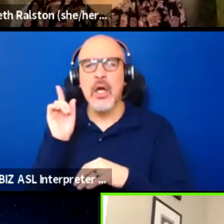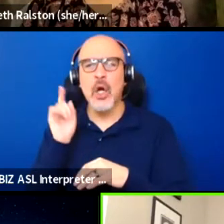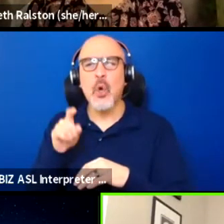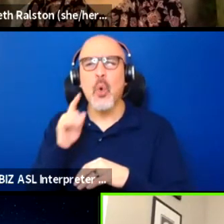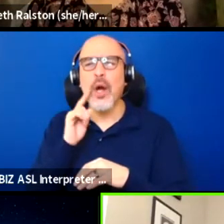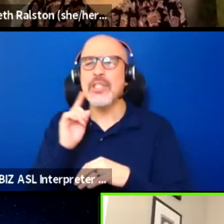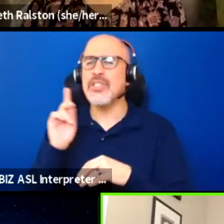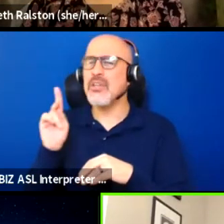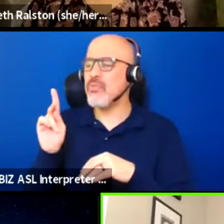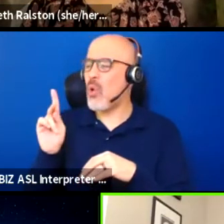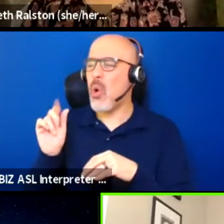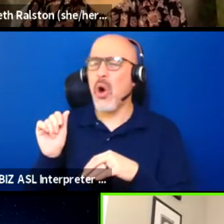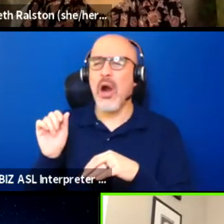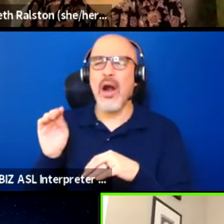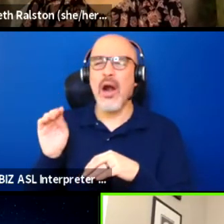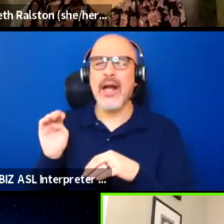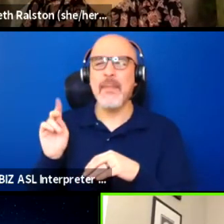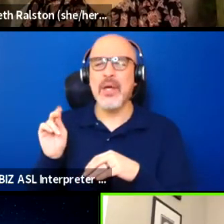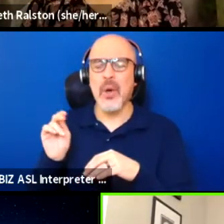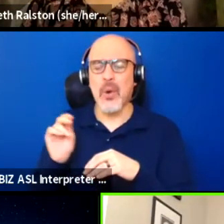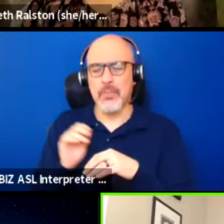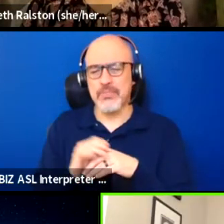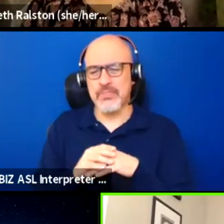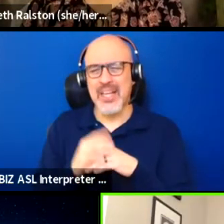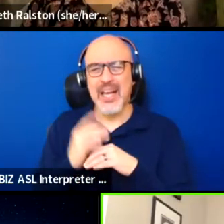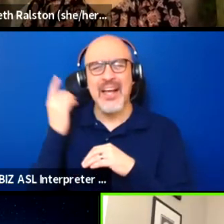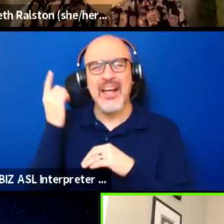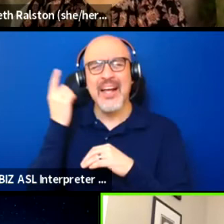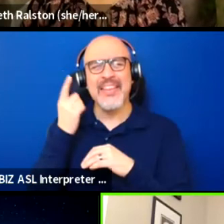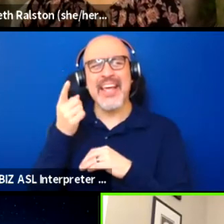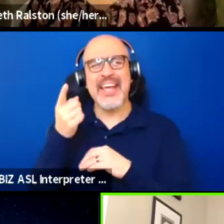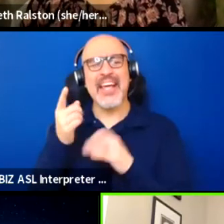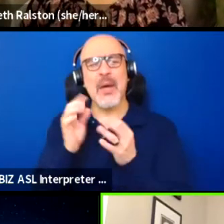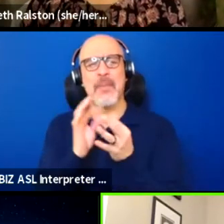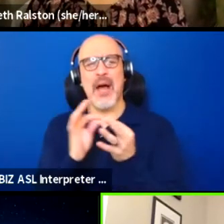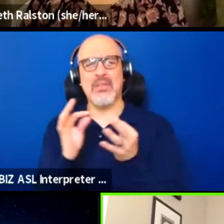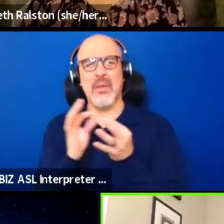thinking about what you mentioned about having people